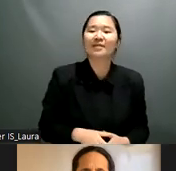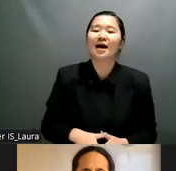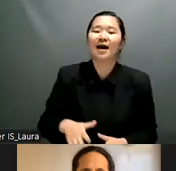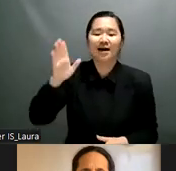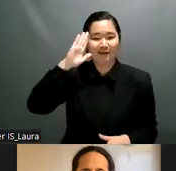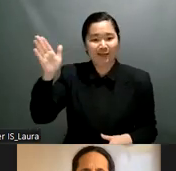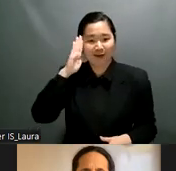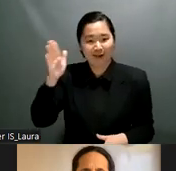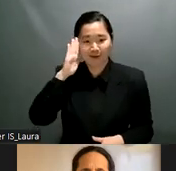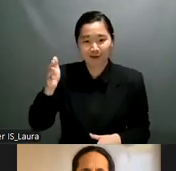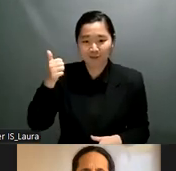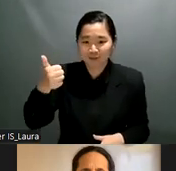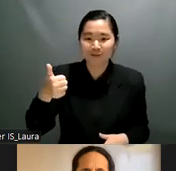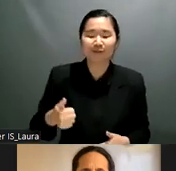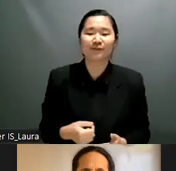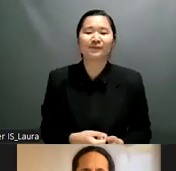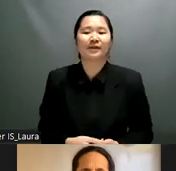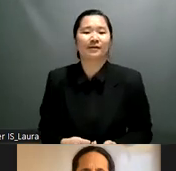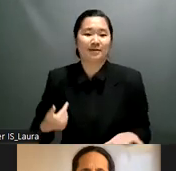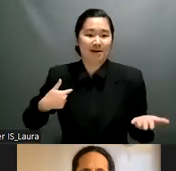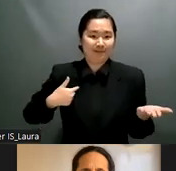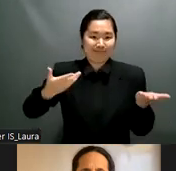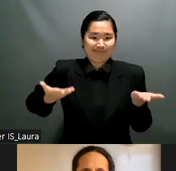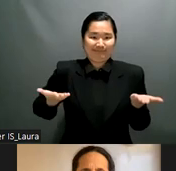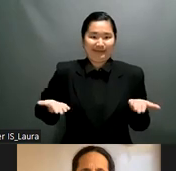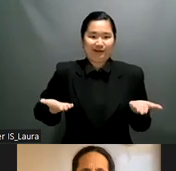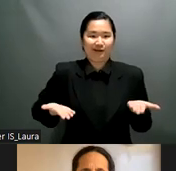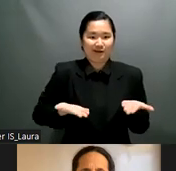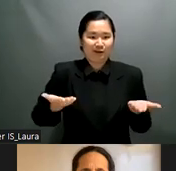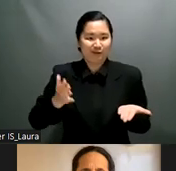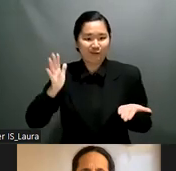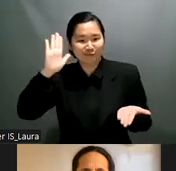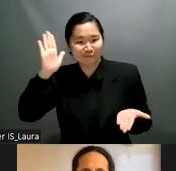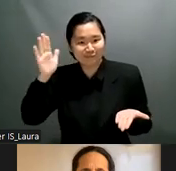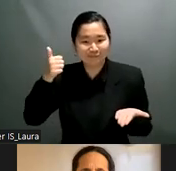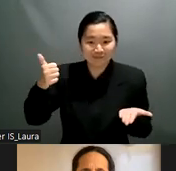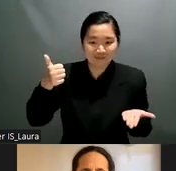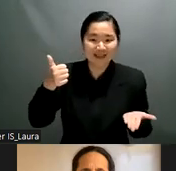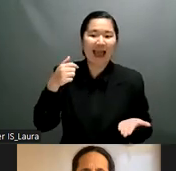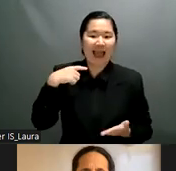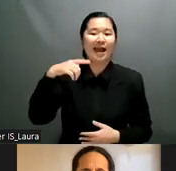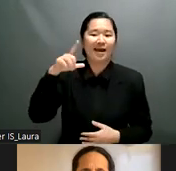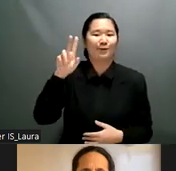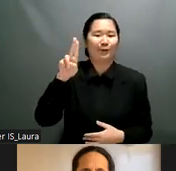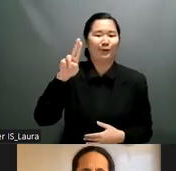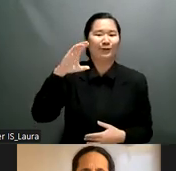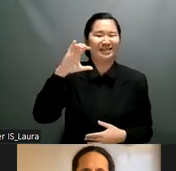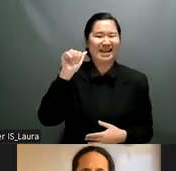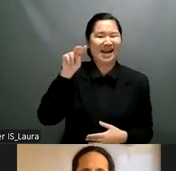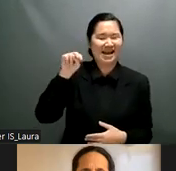she hasn't arrived yet so if she does drive i will be speak on her behalf uh